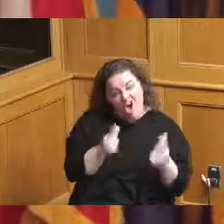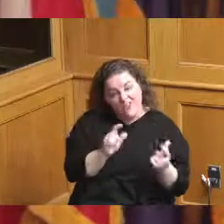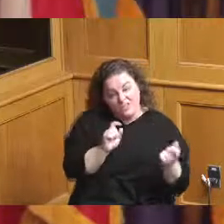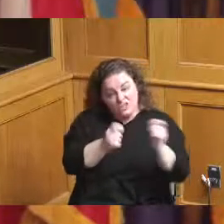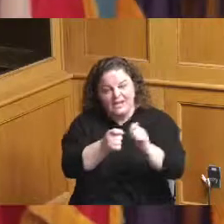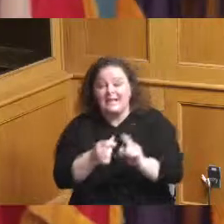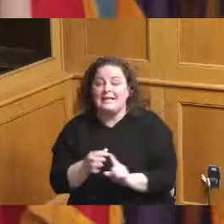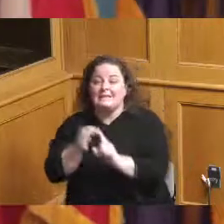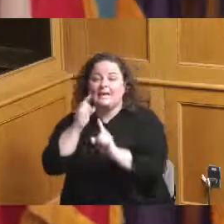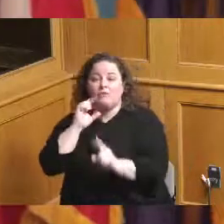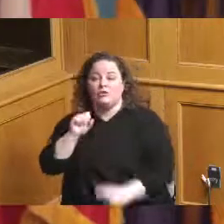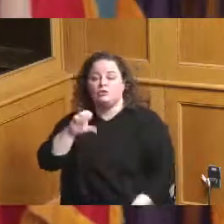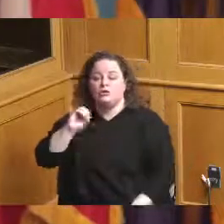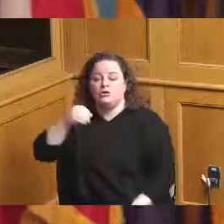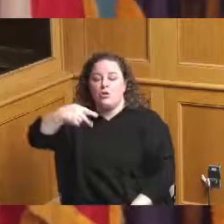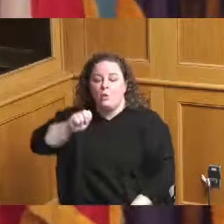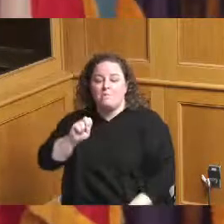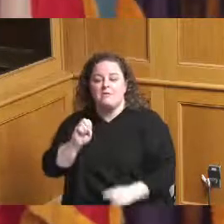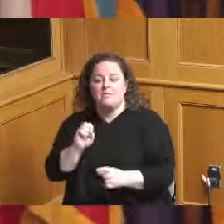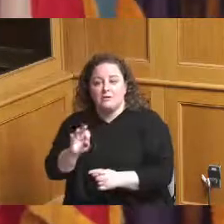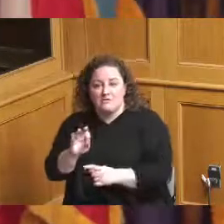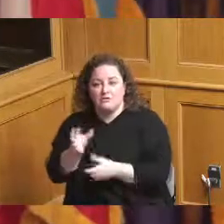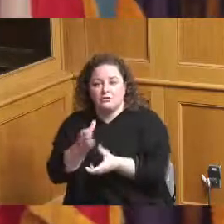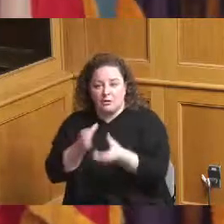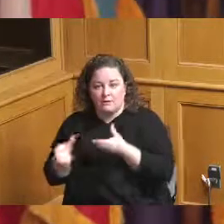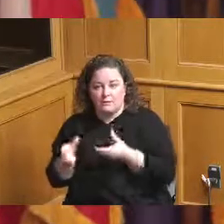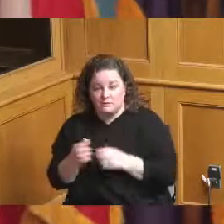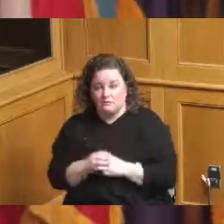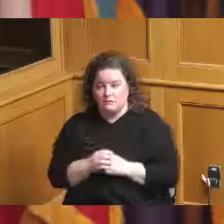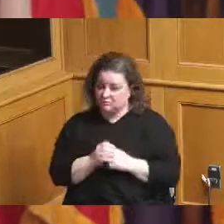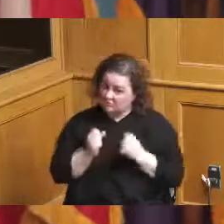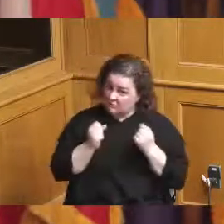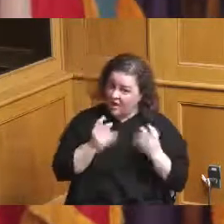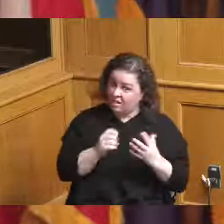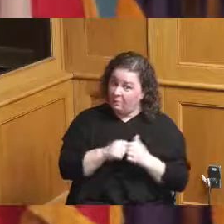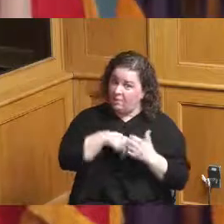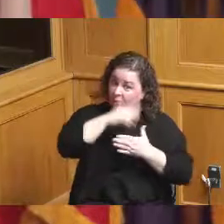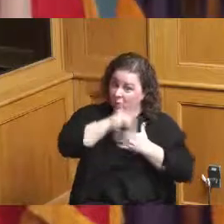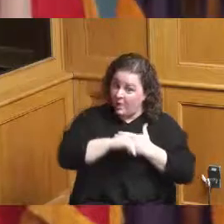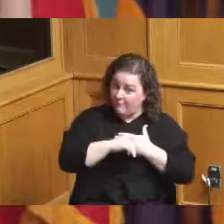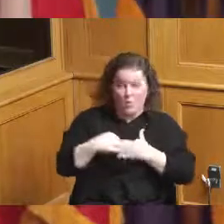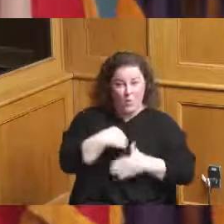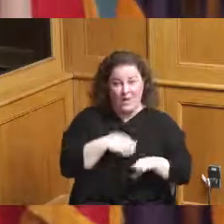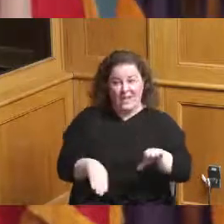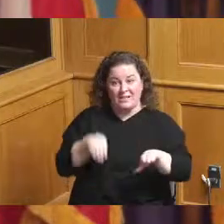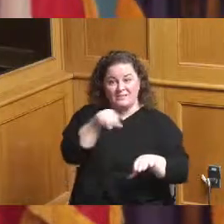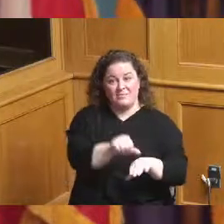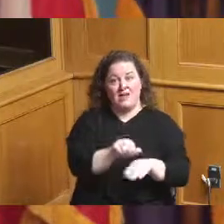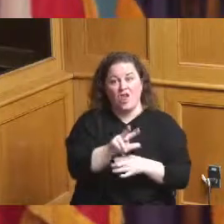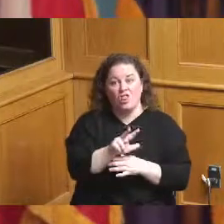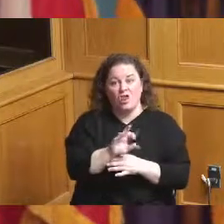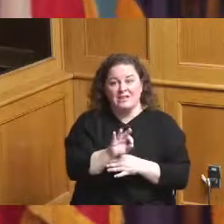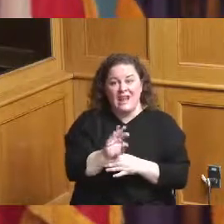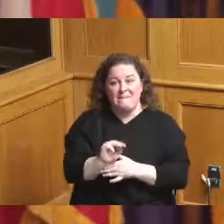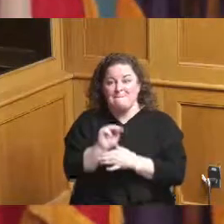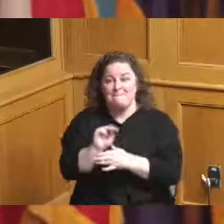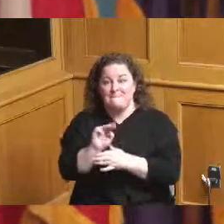service is a lot on programming we spent 39 million dollars I wasn't here but we spent 39